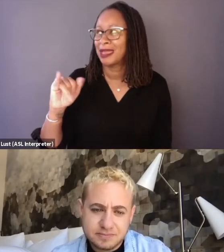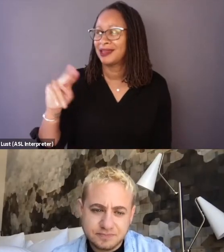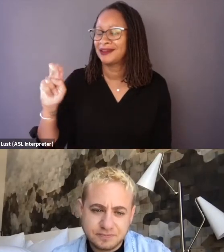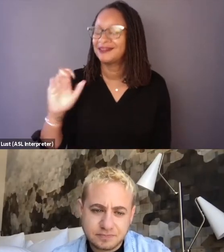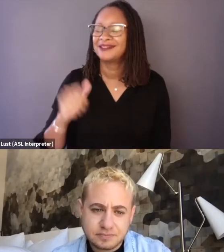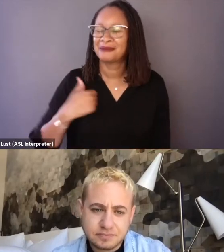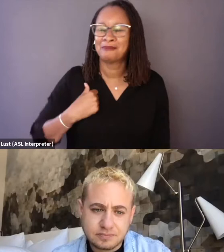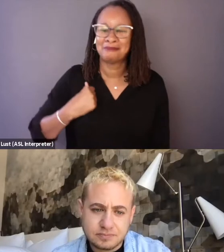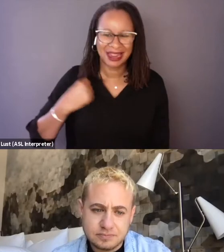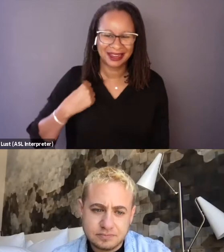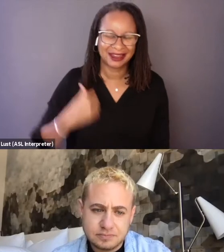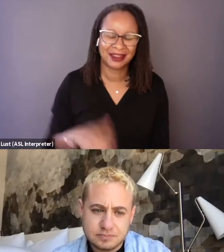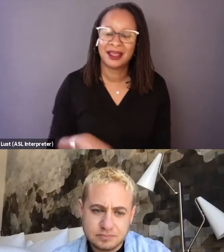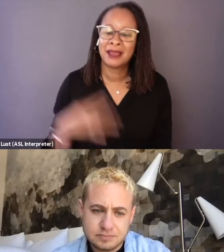a place for me to